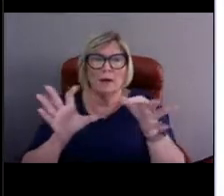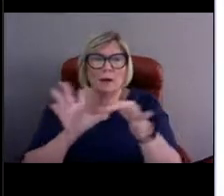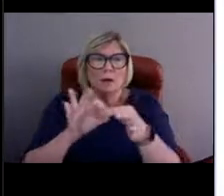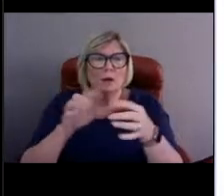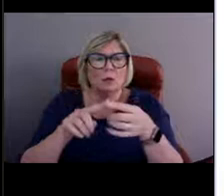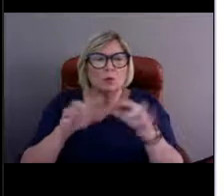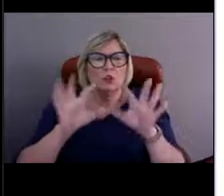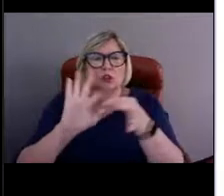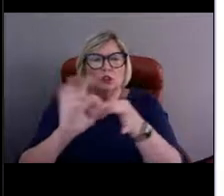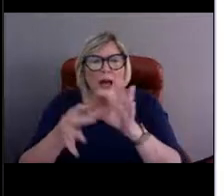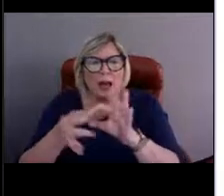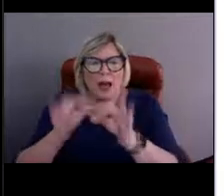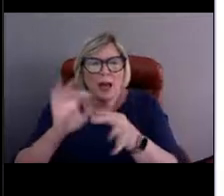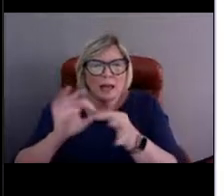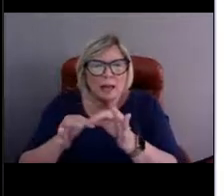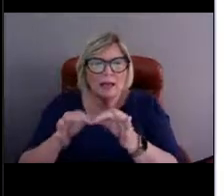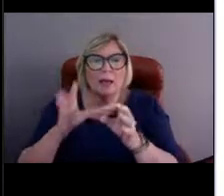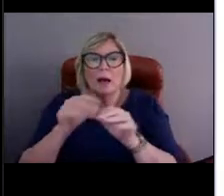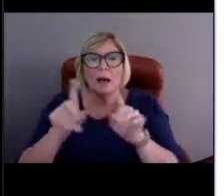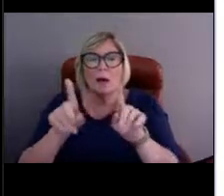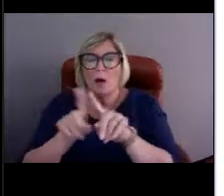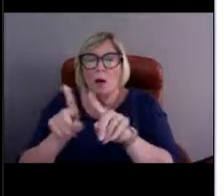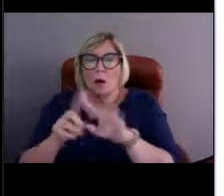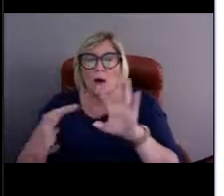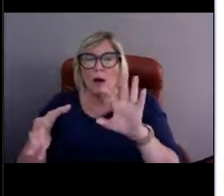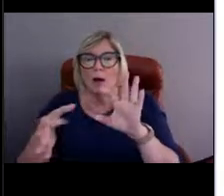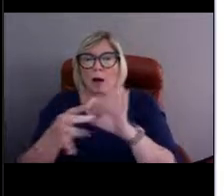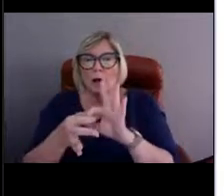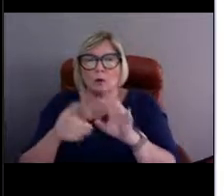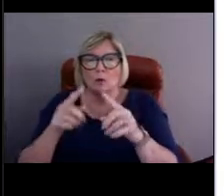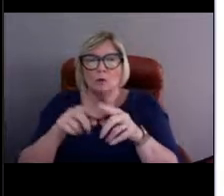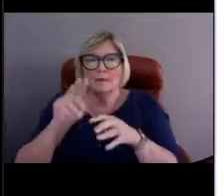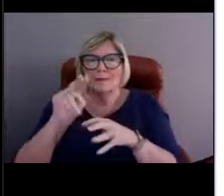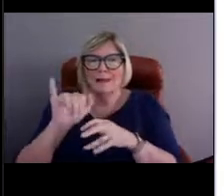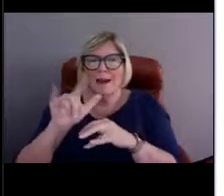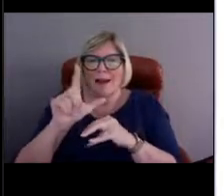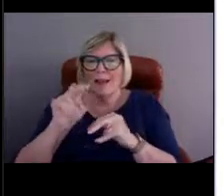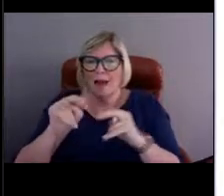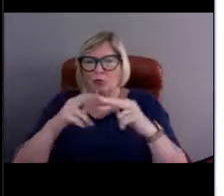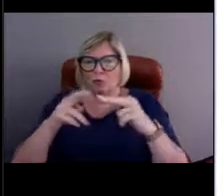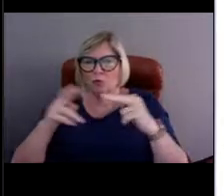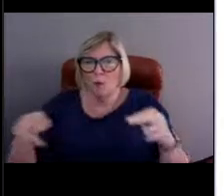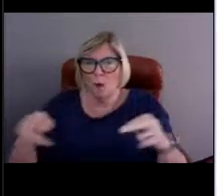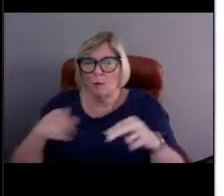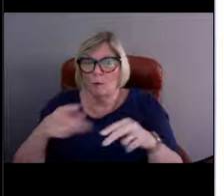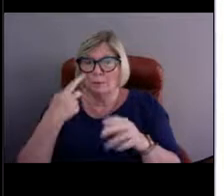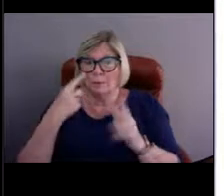but then also it's connected to this nylon rope. As you can see in the picture on the right hand side,